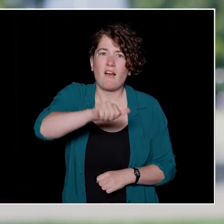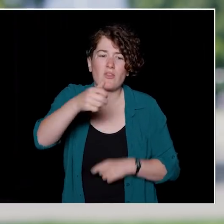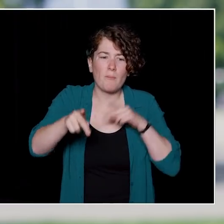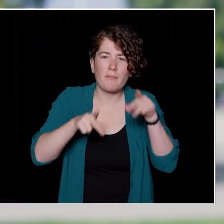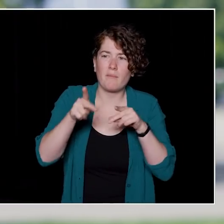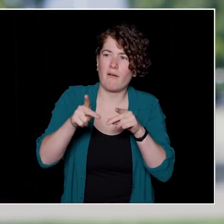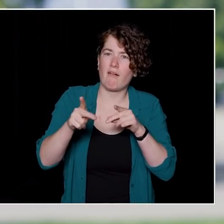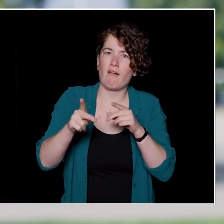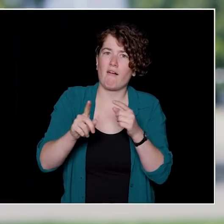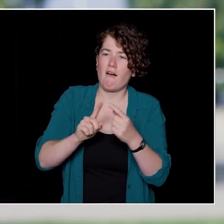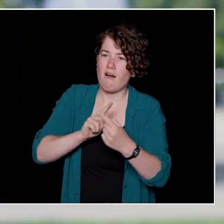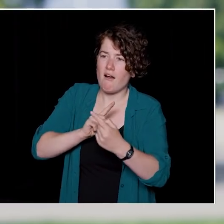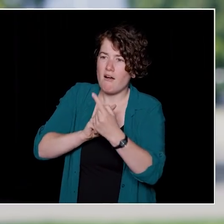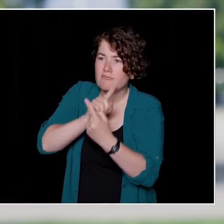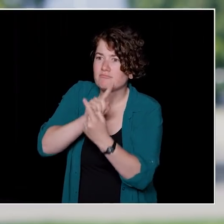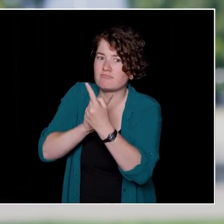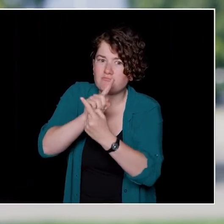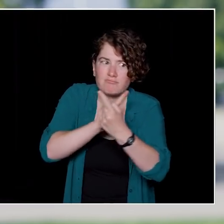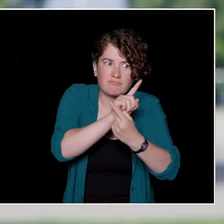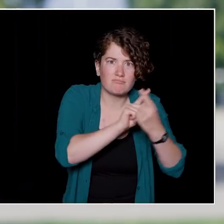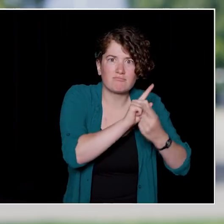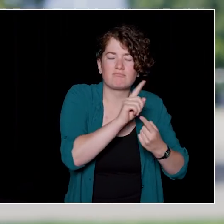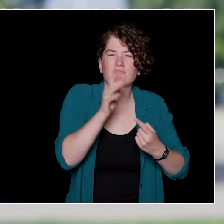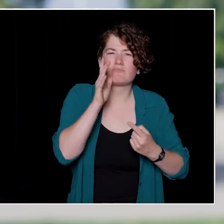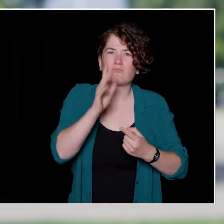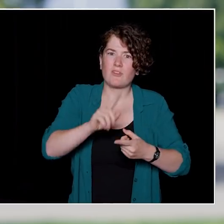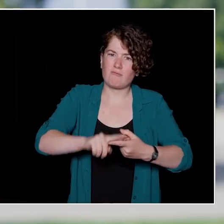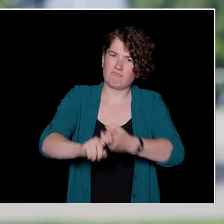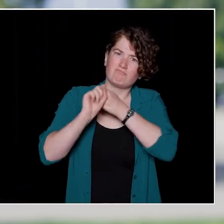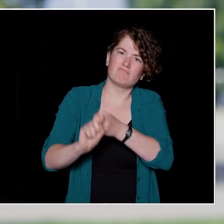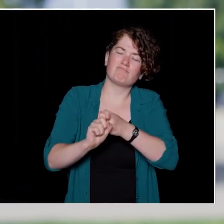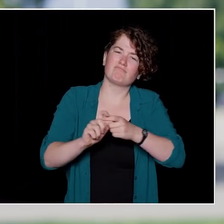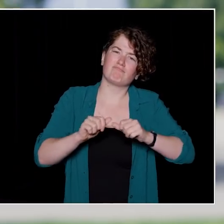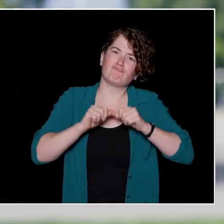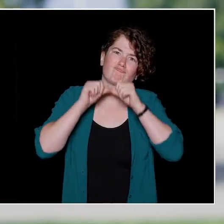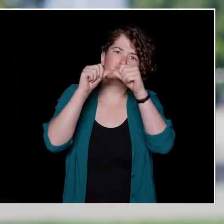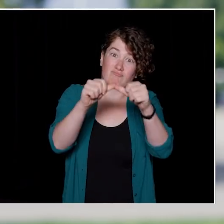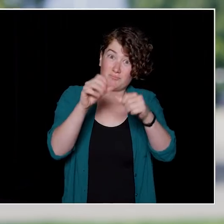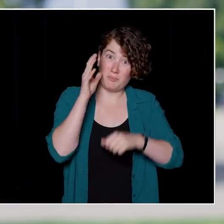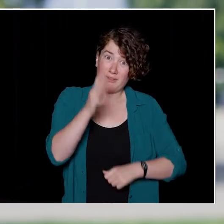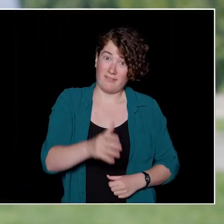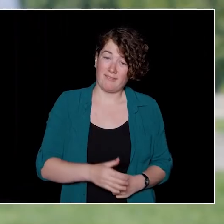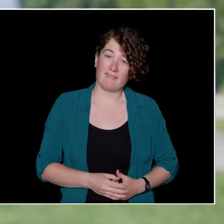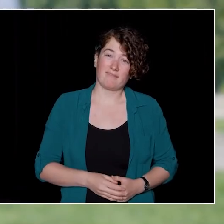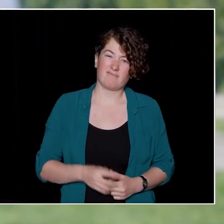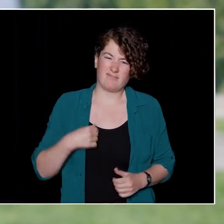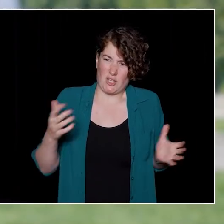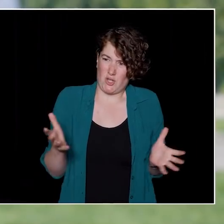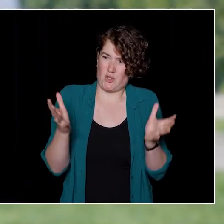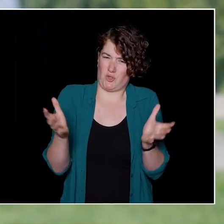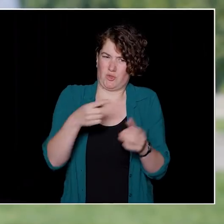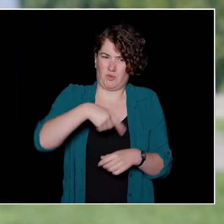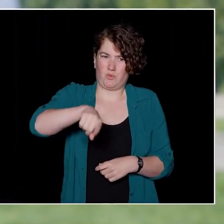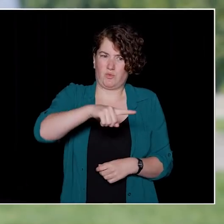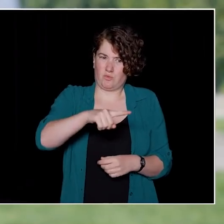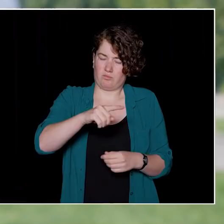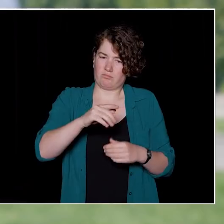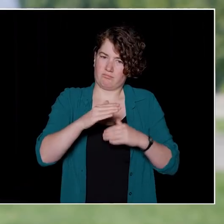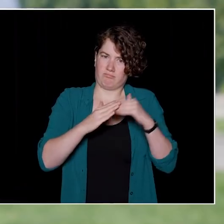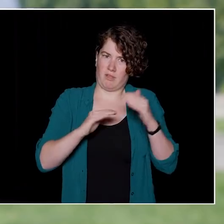to find people who will most likely become lifelong friends of yours and I encourage everybody to really try